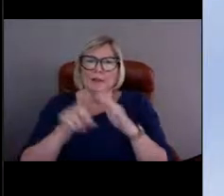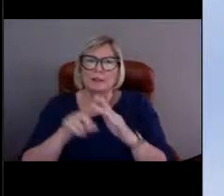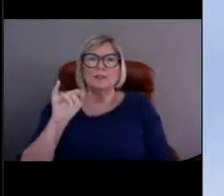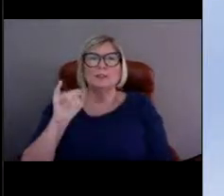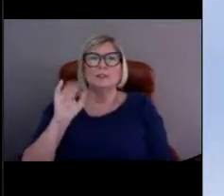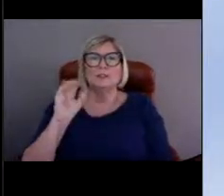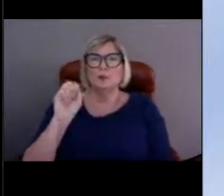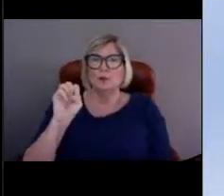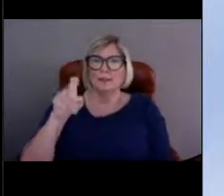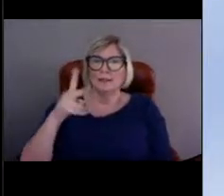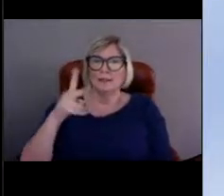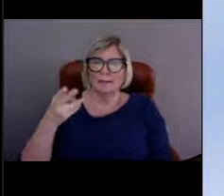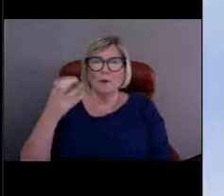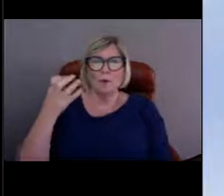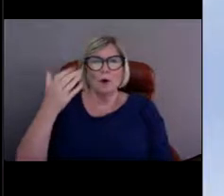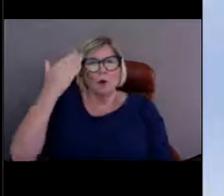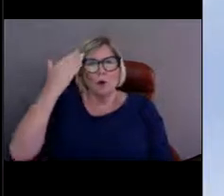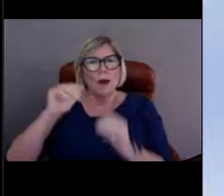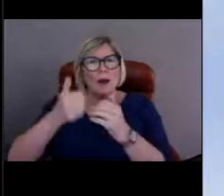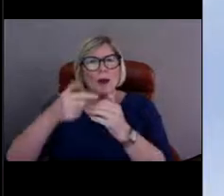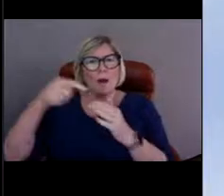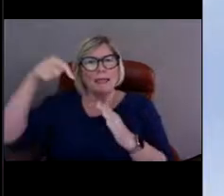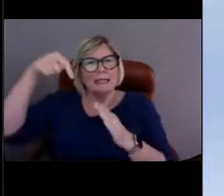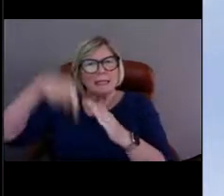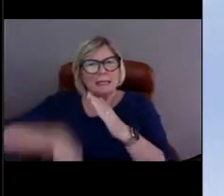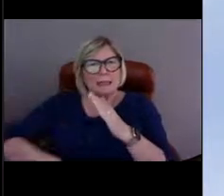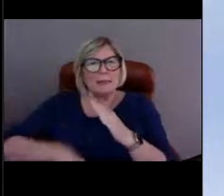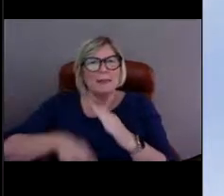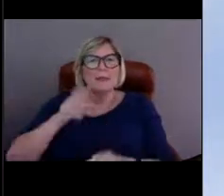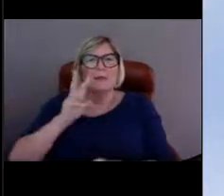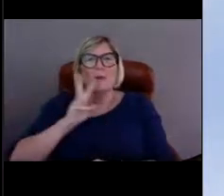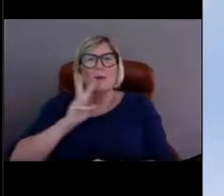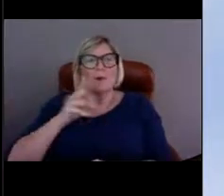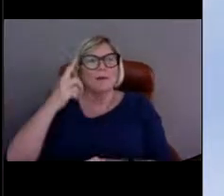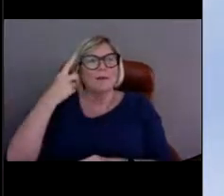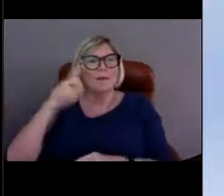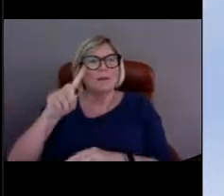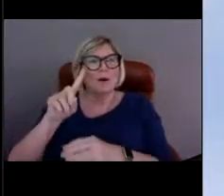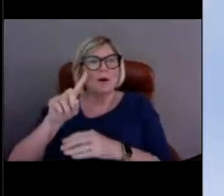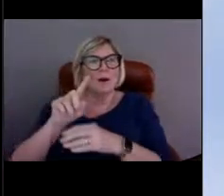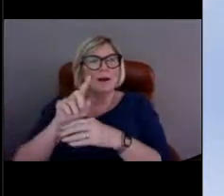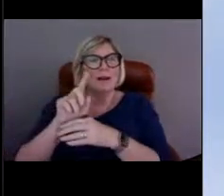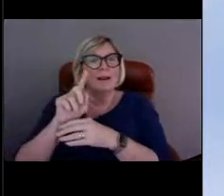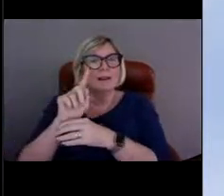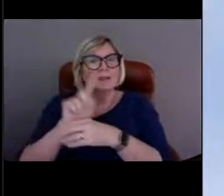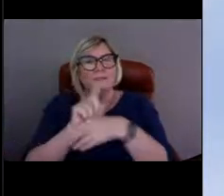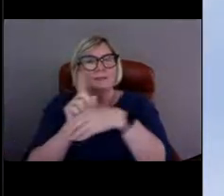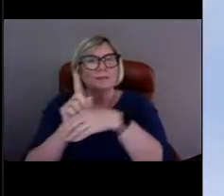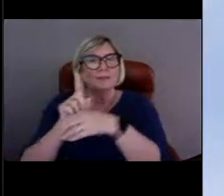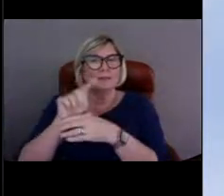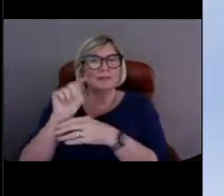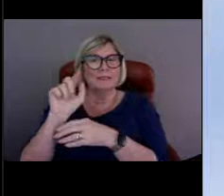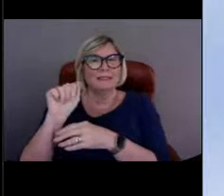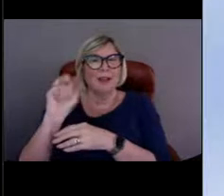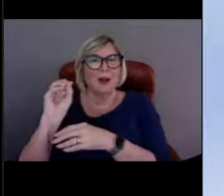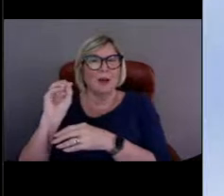"How deep is the water for the TAO buoys?" Oh, that's a really good question.